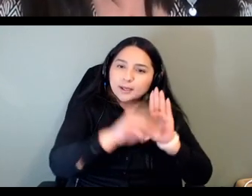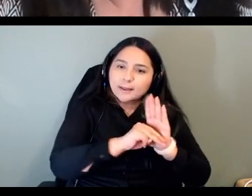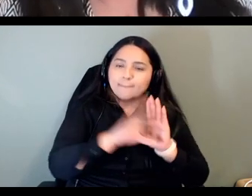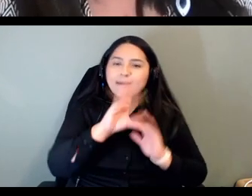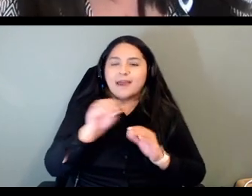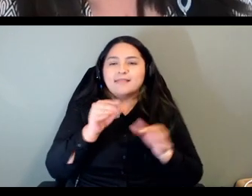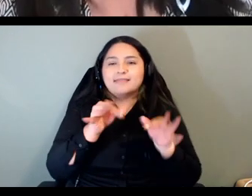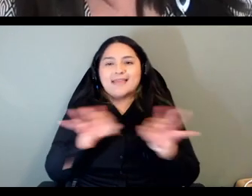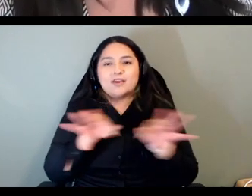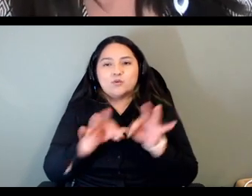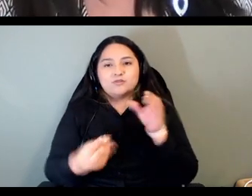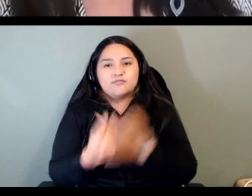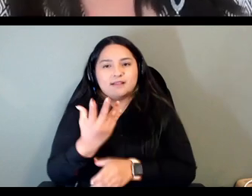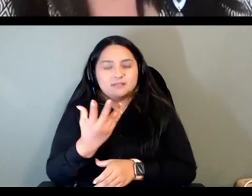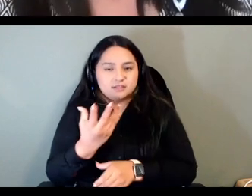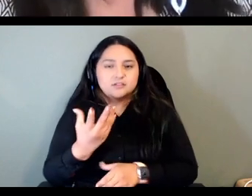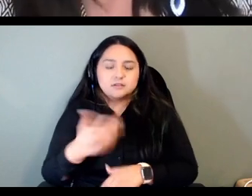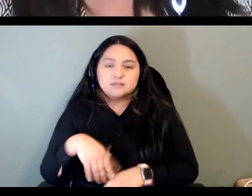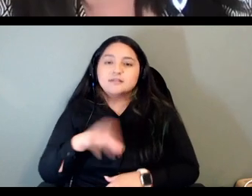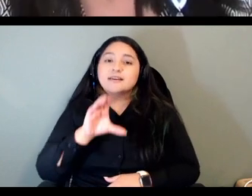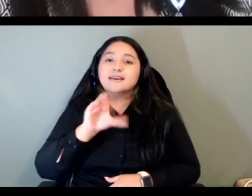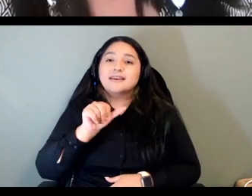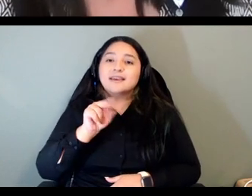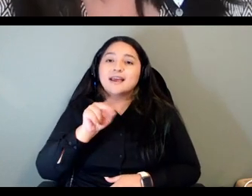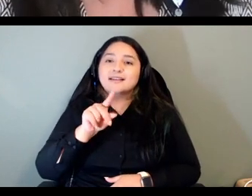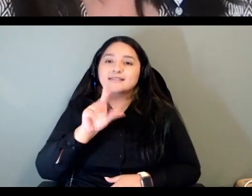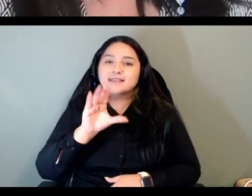i know that you've been involved with the american indian language development institute